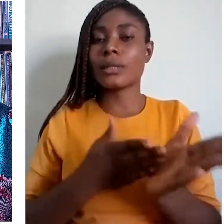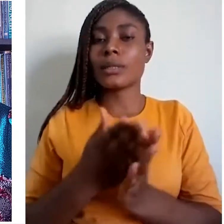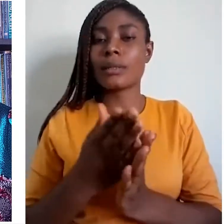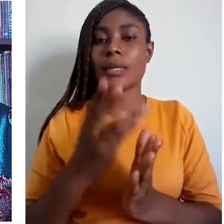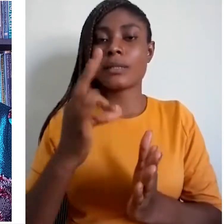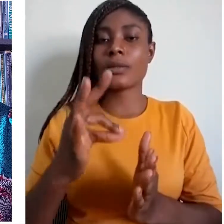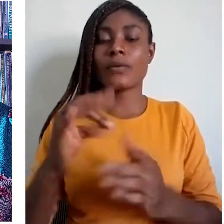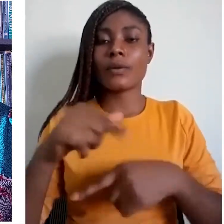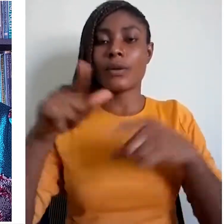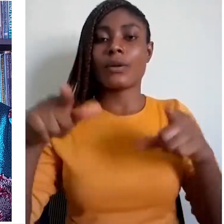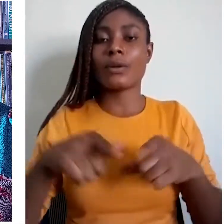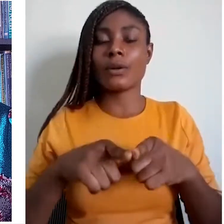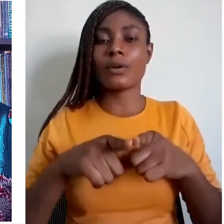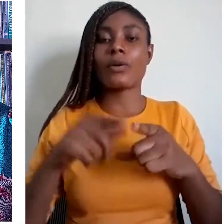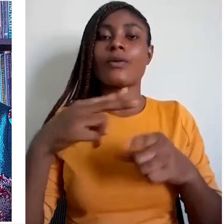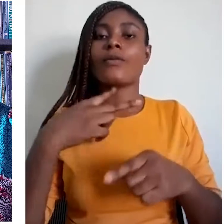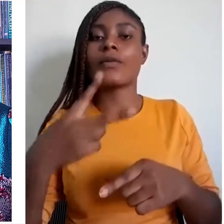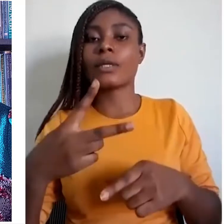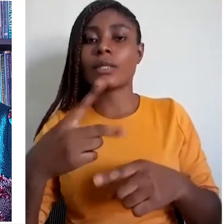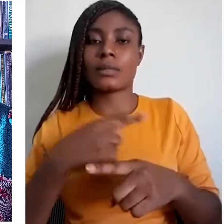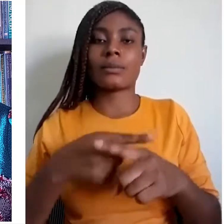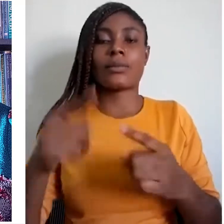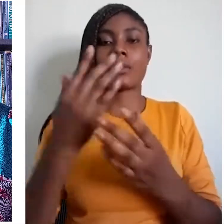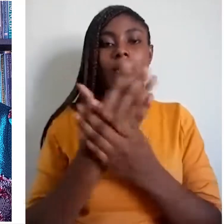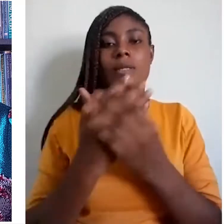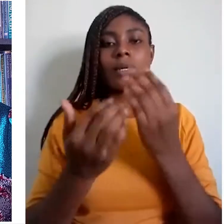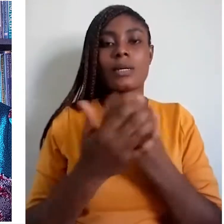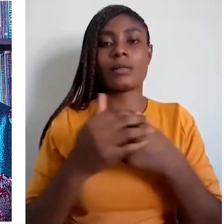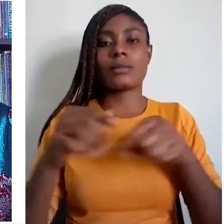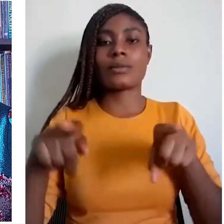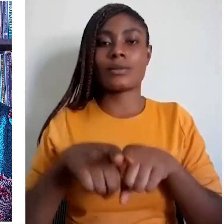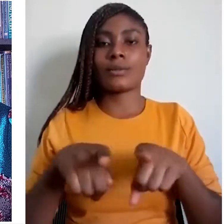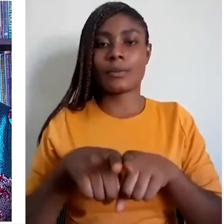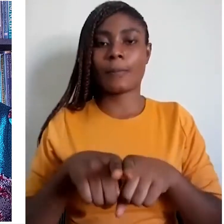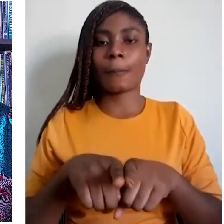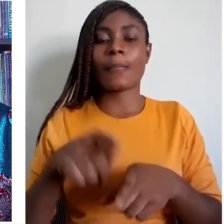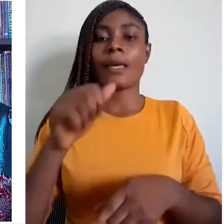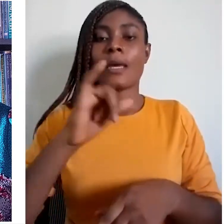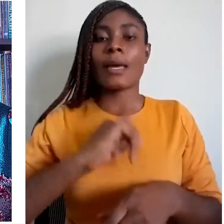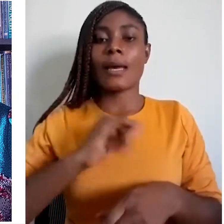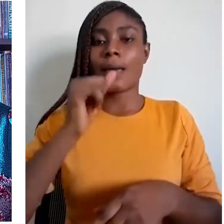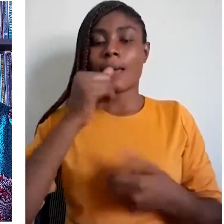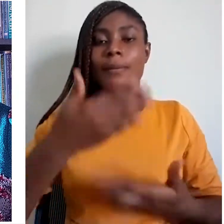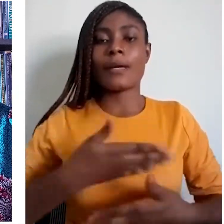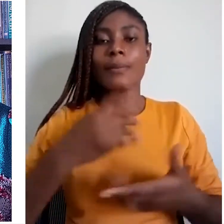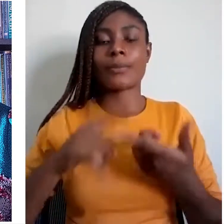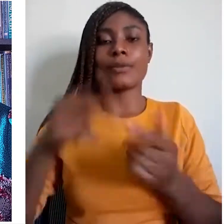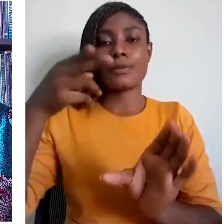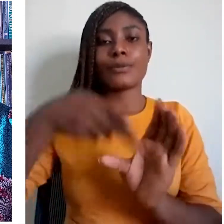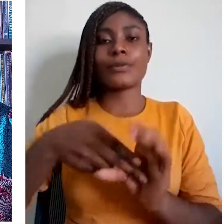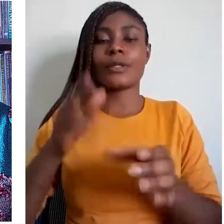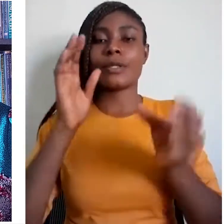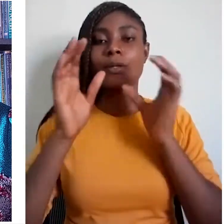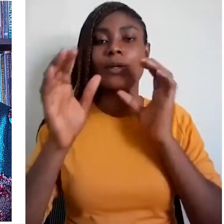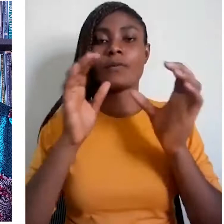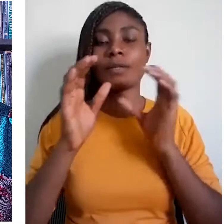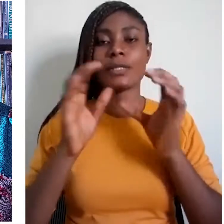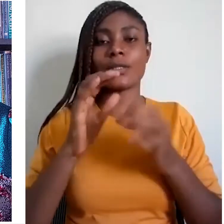but hands as well. I am incredibly pleased to join the conversation, and I will be looking at